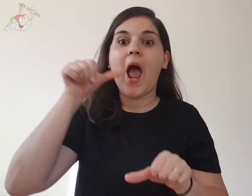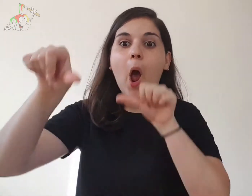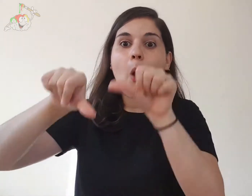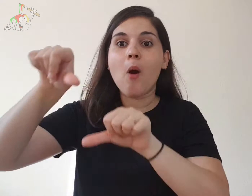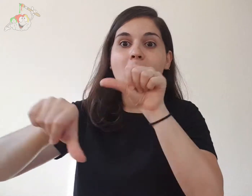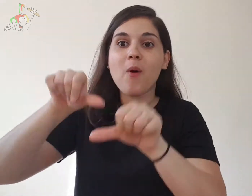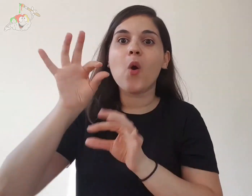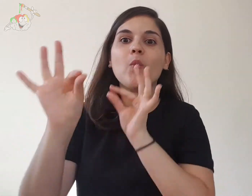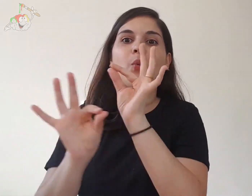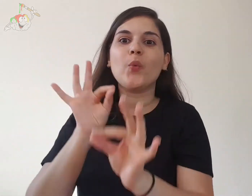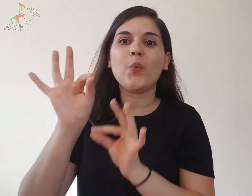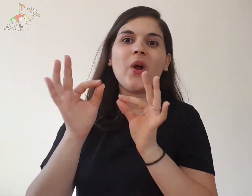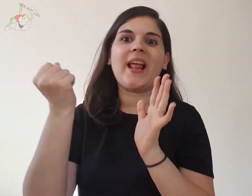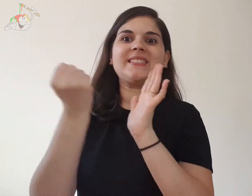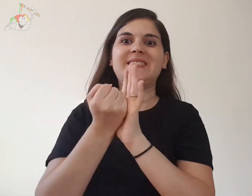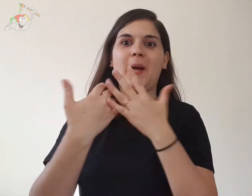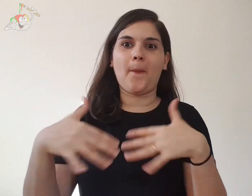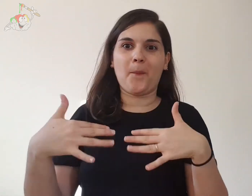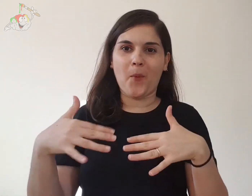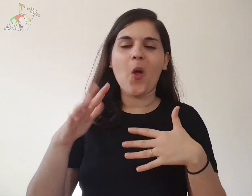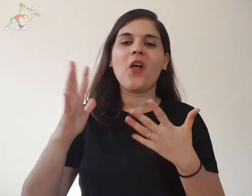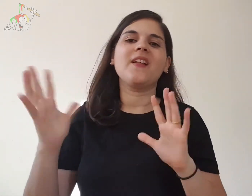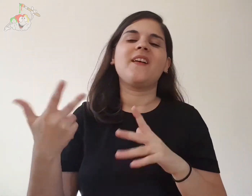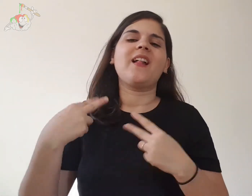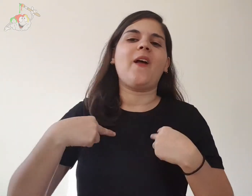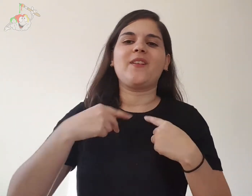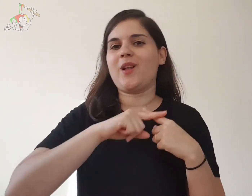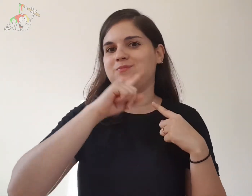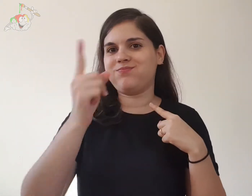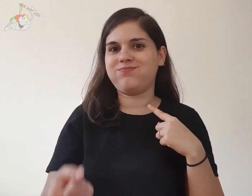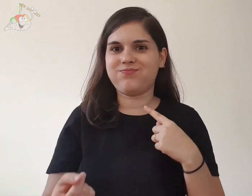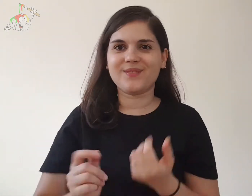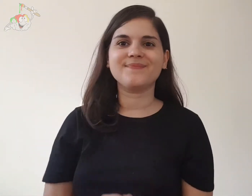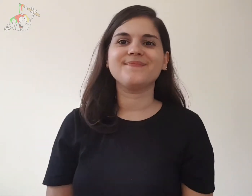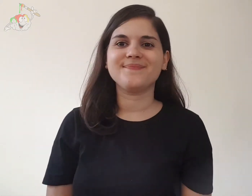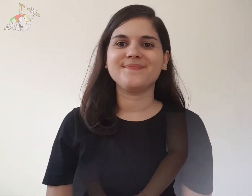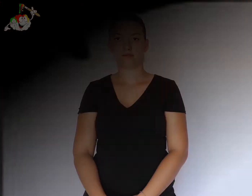who took care of it and watered it, being their symbol. He's still alive ever since.